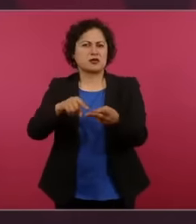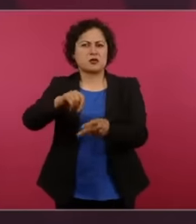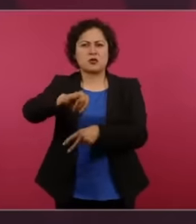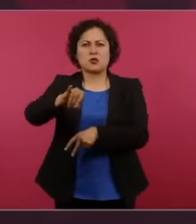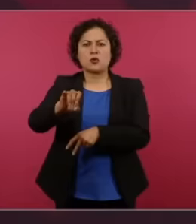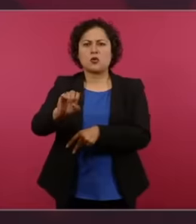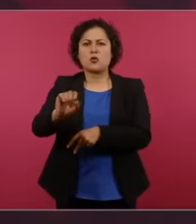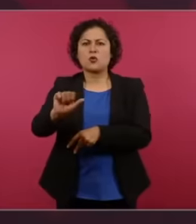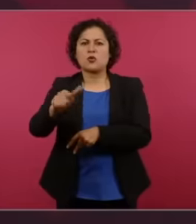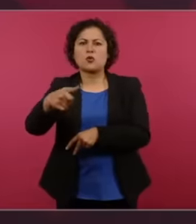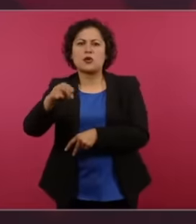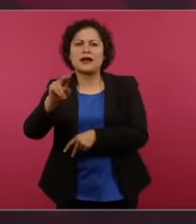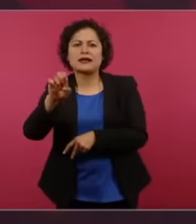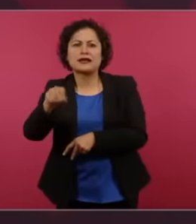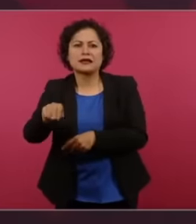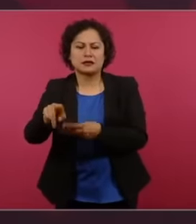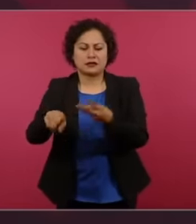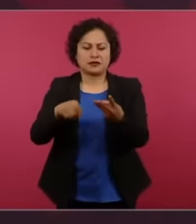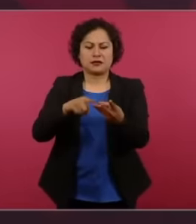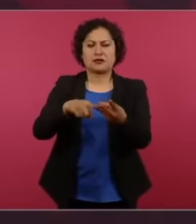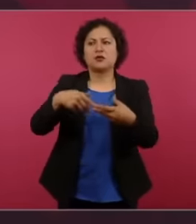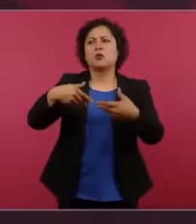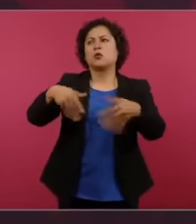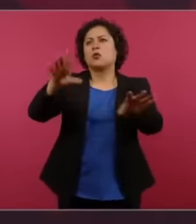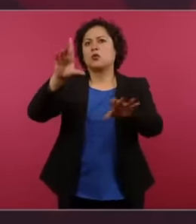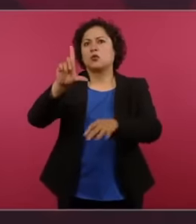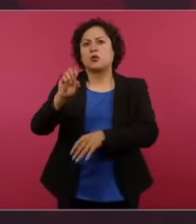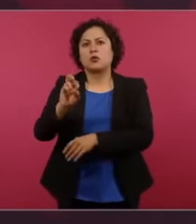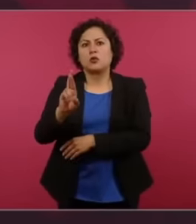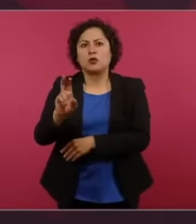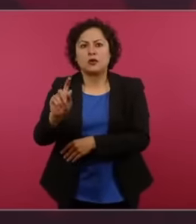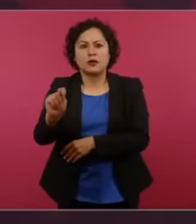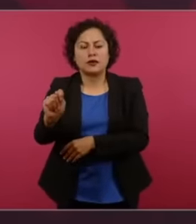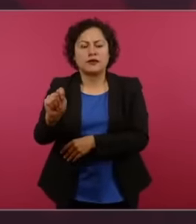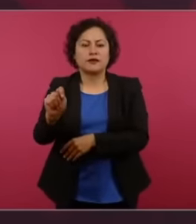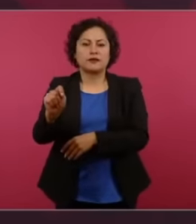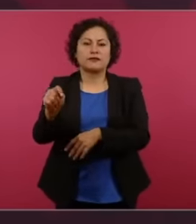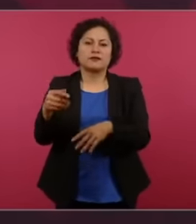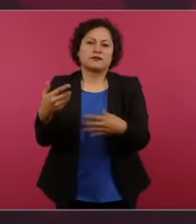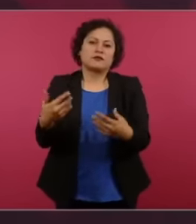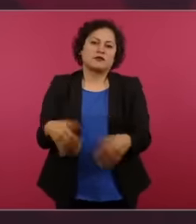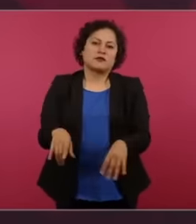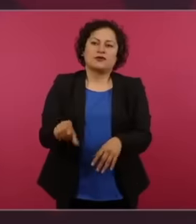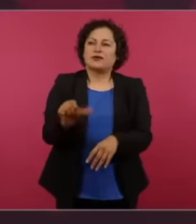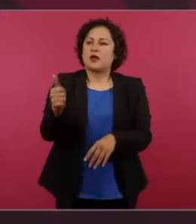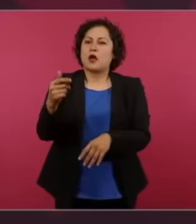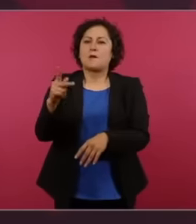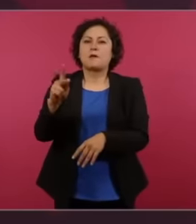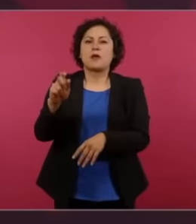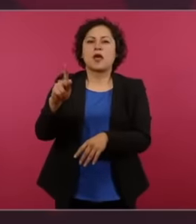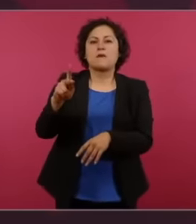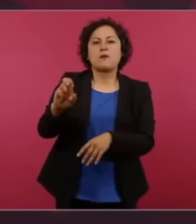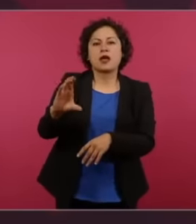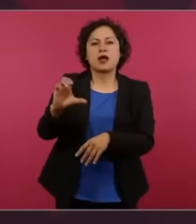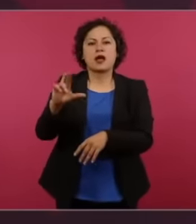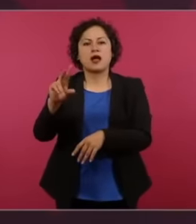Loret Pepe Cárdenas etcetera etcetera